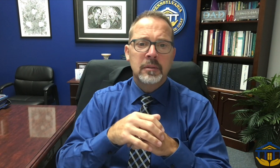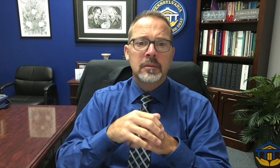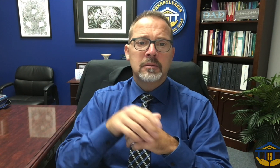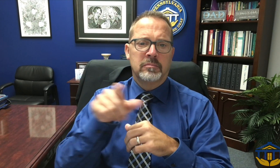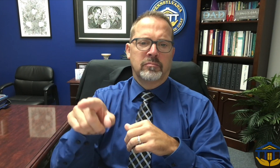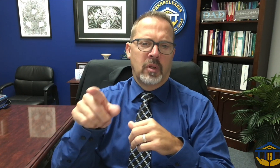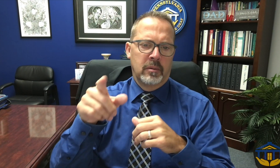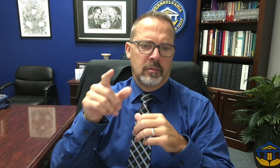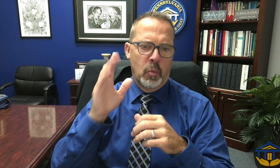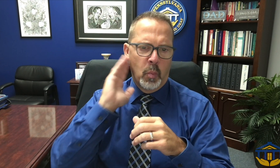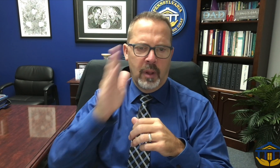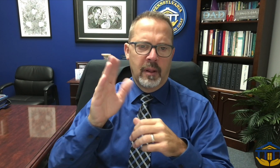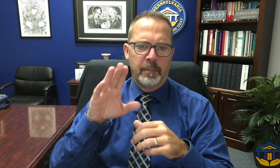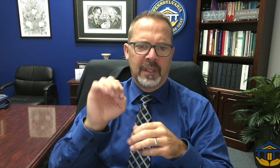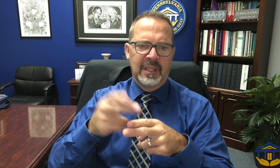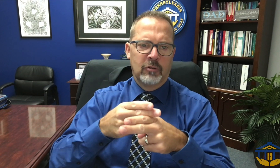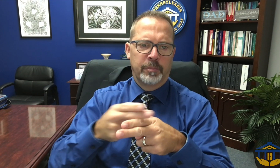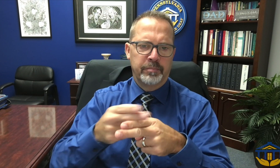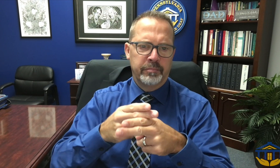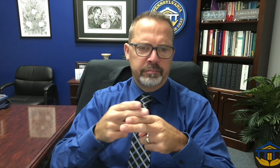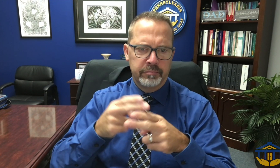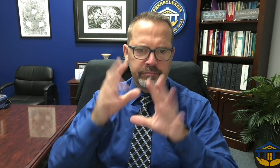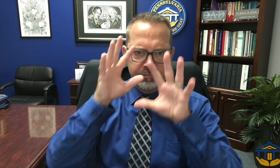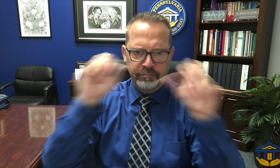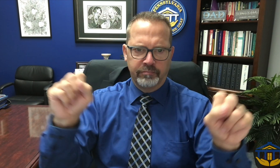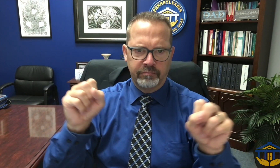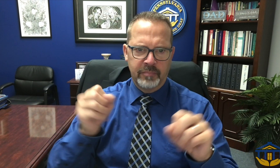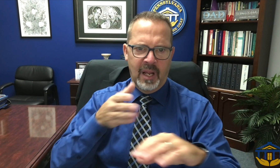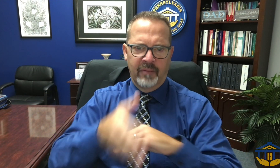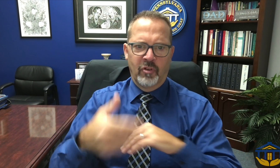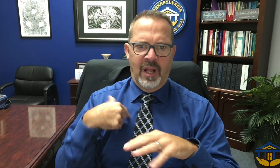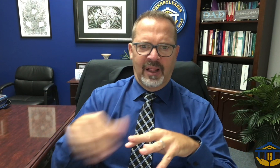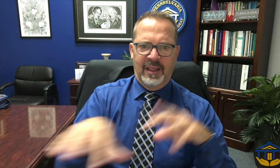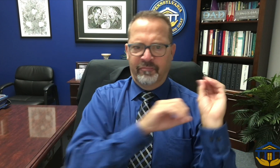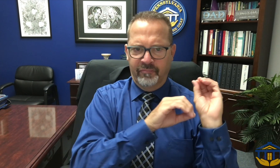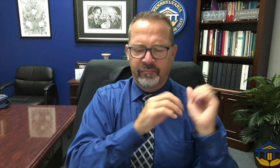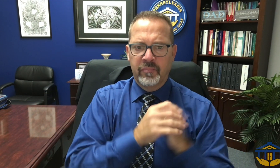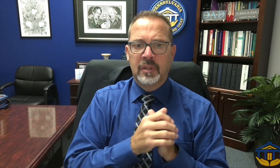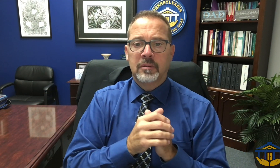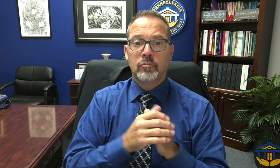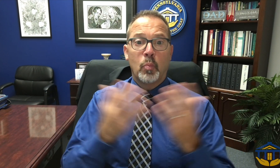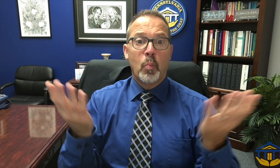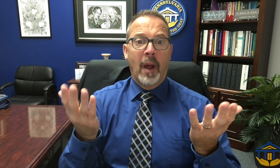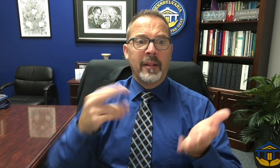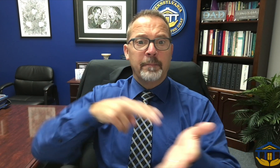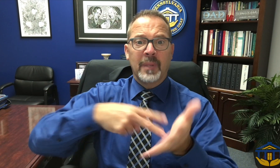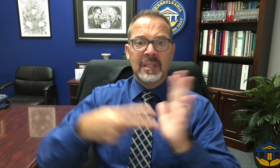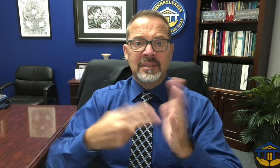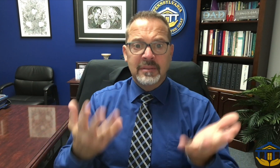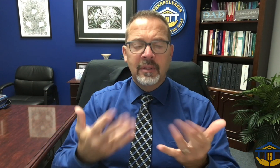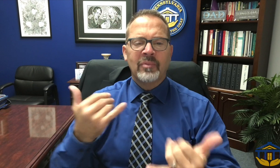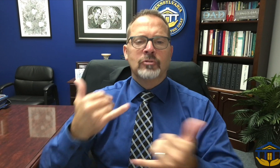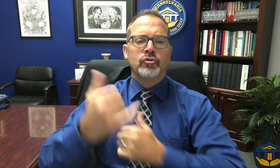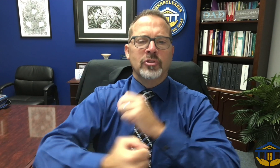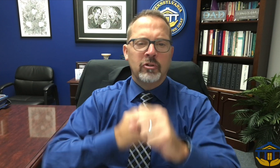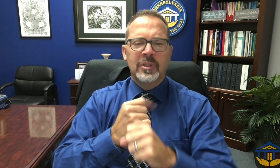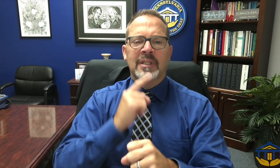will be taking over as the Interim Head of School after I leave. That means for this coming year